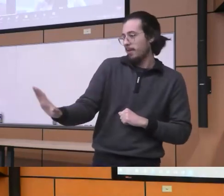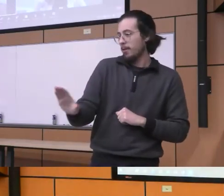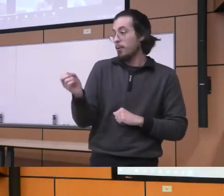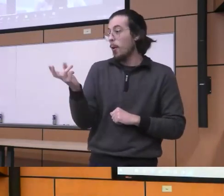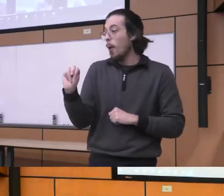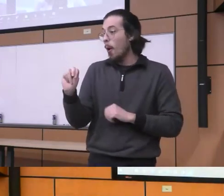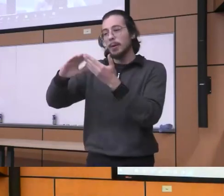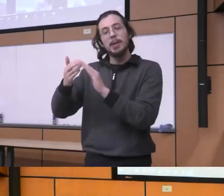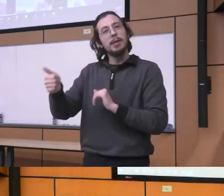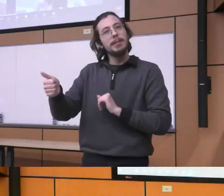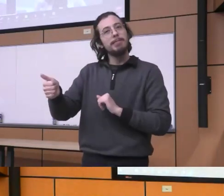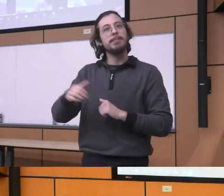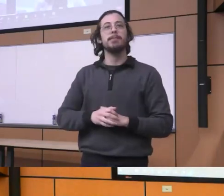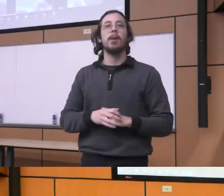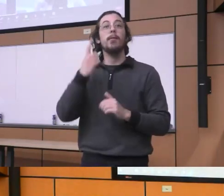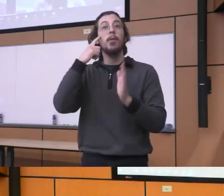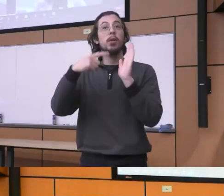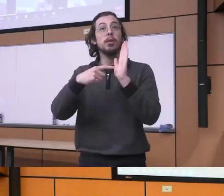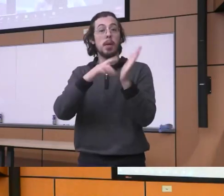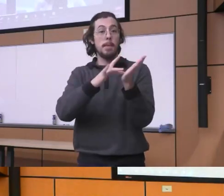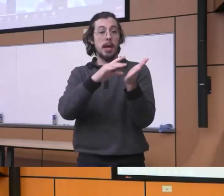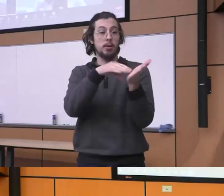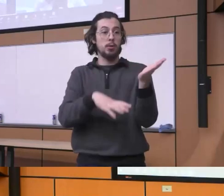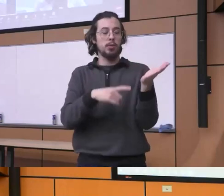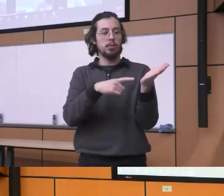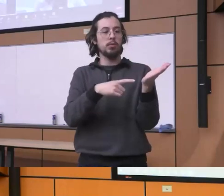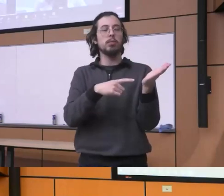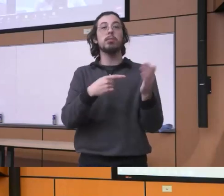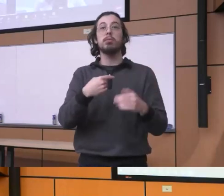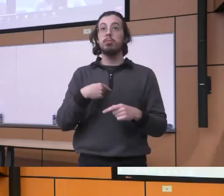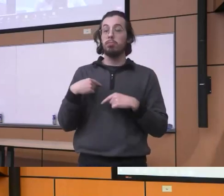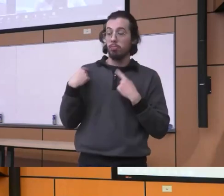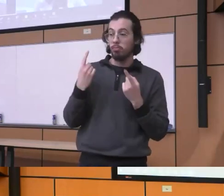for example medical students what what I've been doing I have I've always really identified